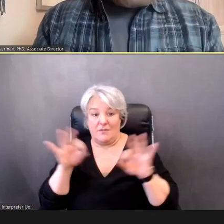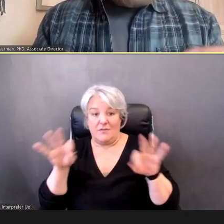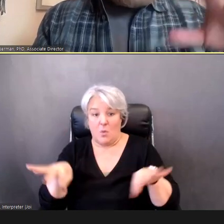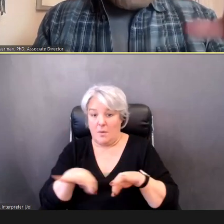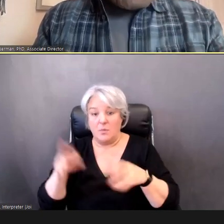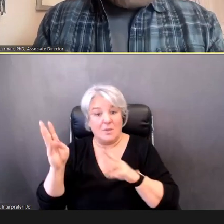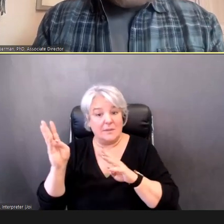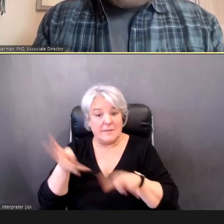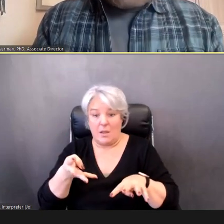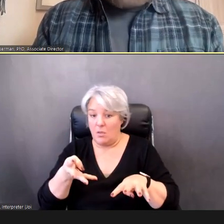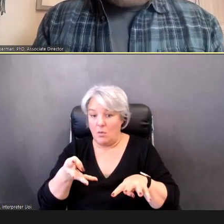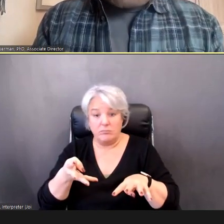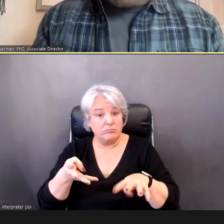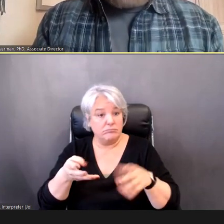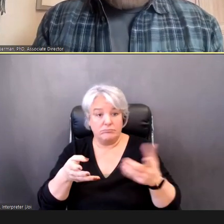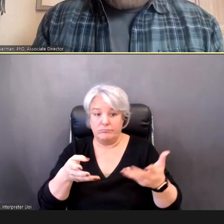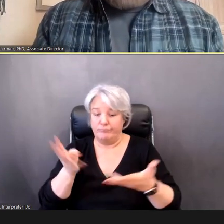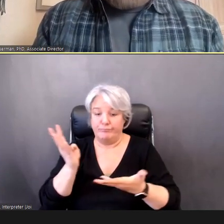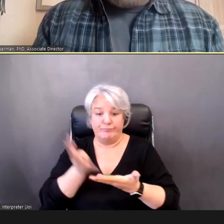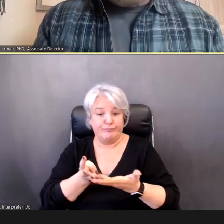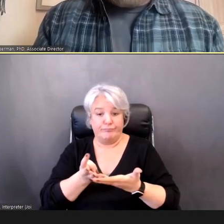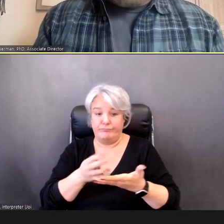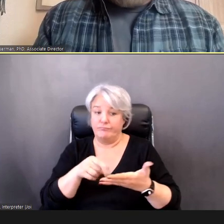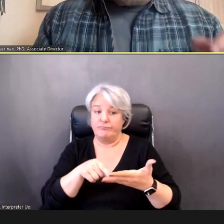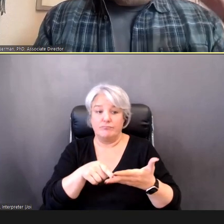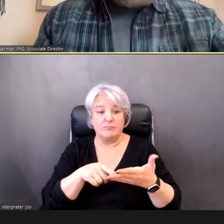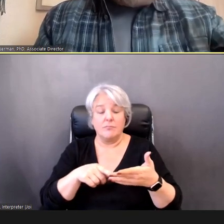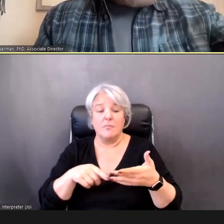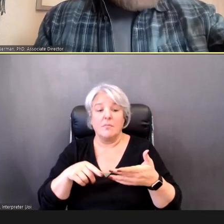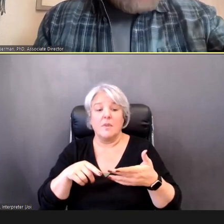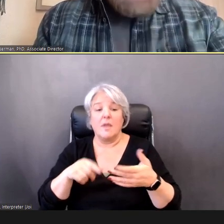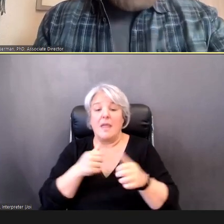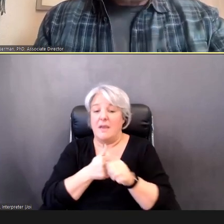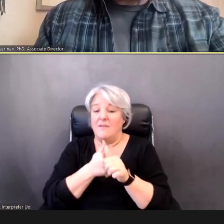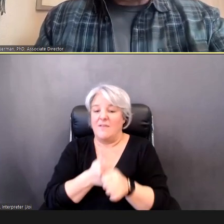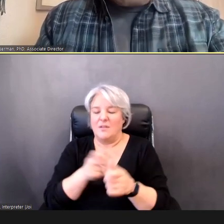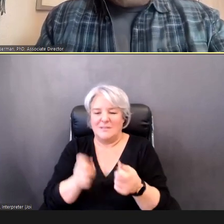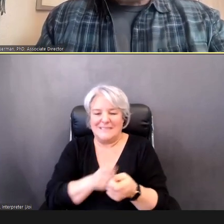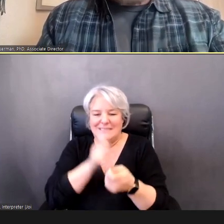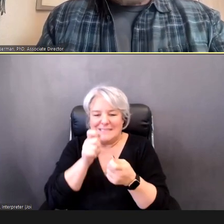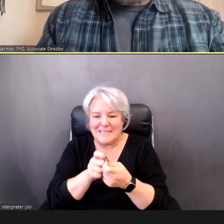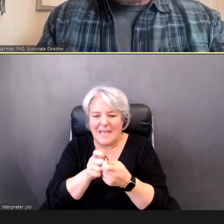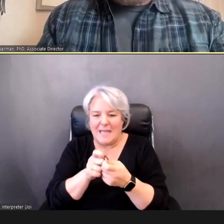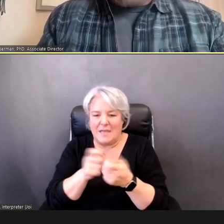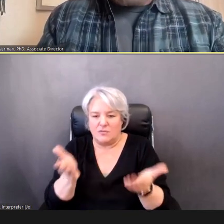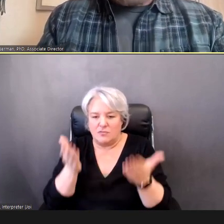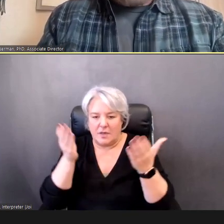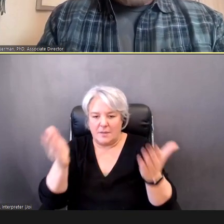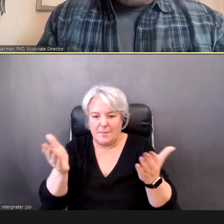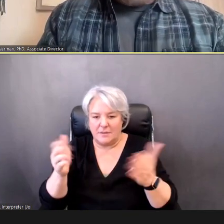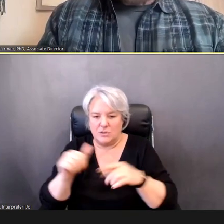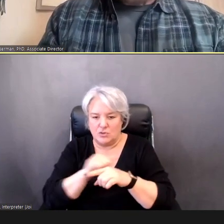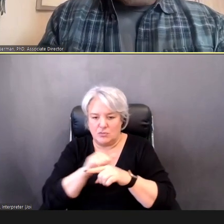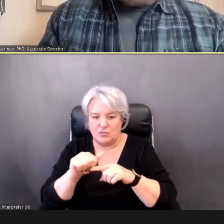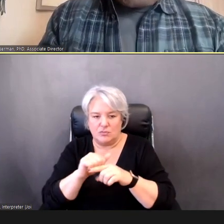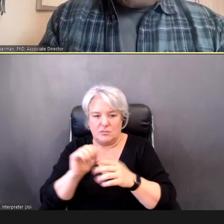from our Web site that follows exactly the recommended screening protocol.